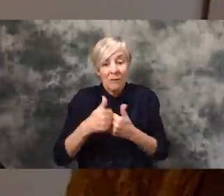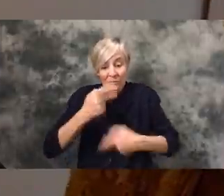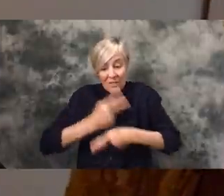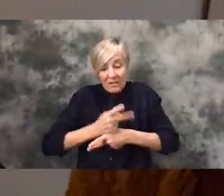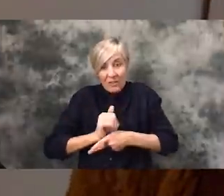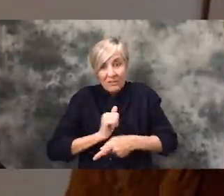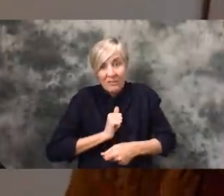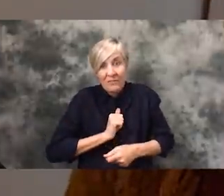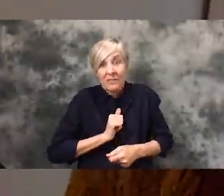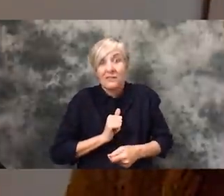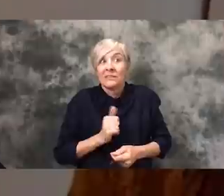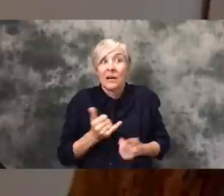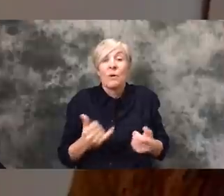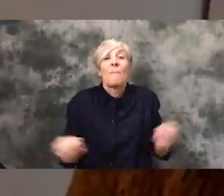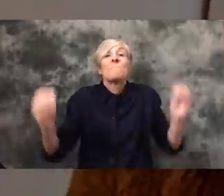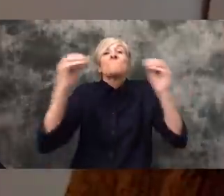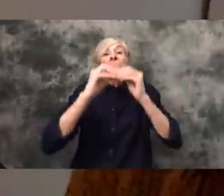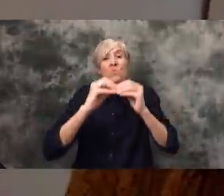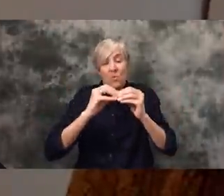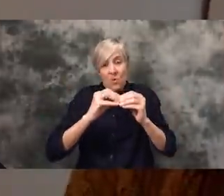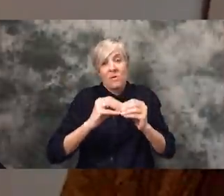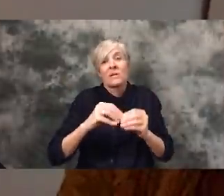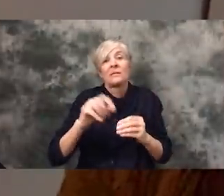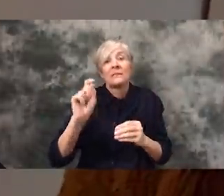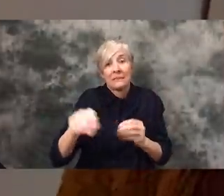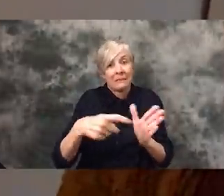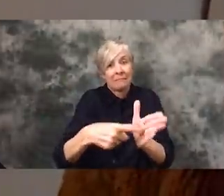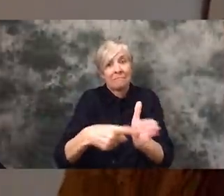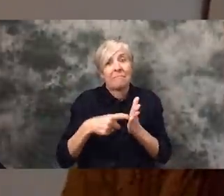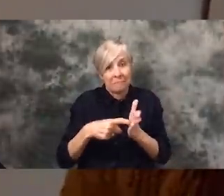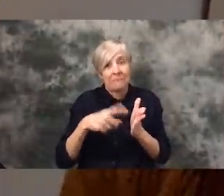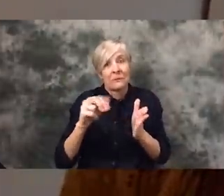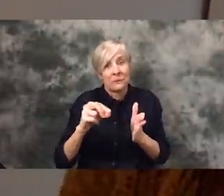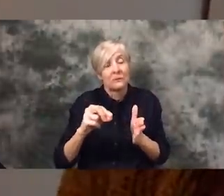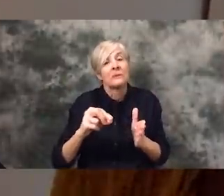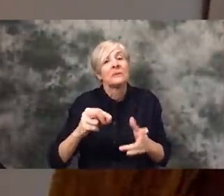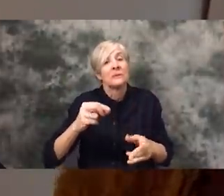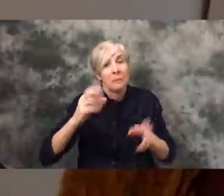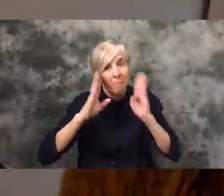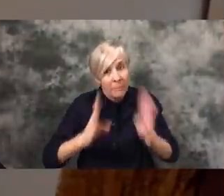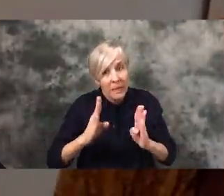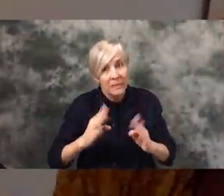putting in place all the more necessary. And hopefully all the more dire for people to pay attention to.